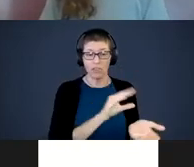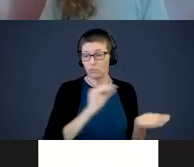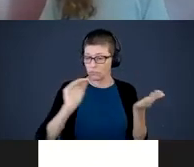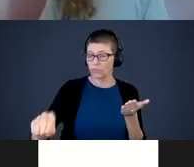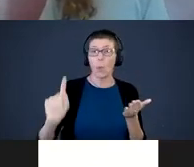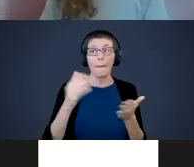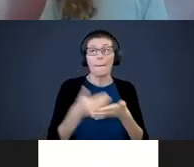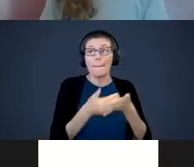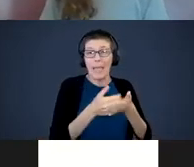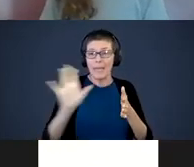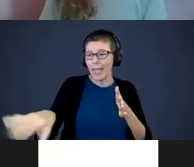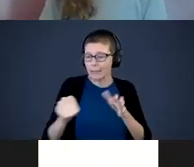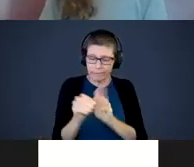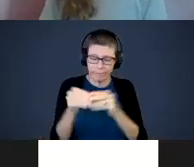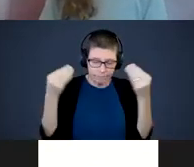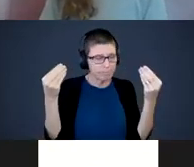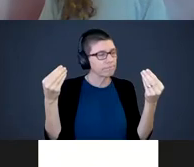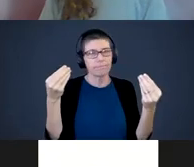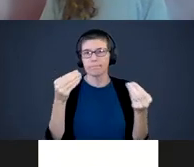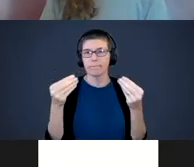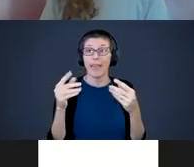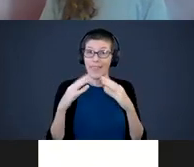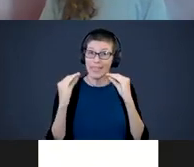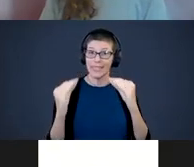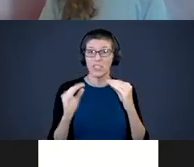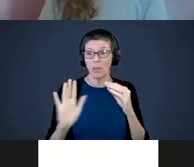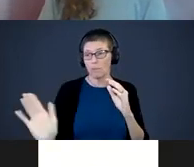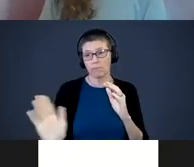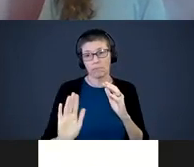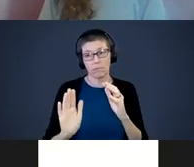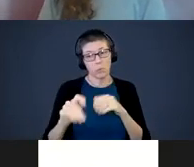they have exposure to print. Then teach them "we don’t' tear books, we don't tear magazines".